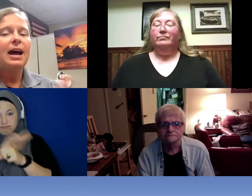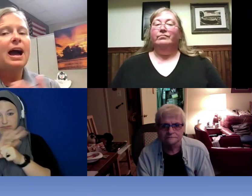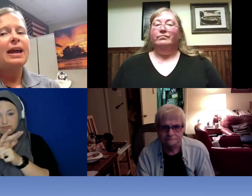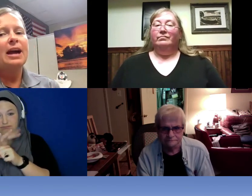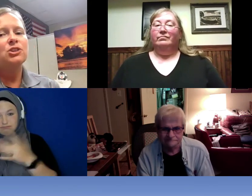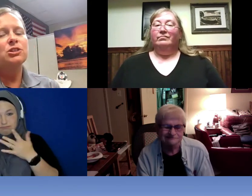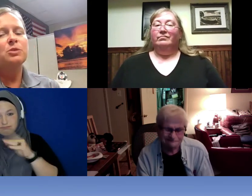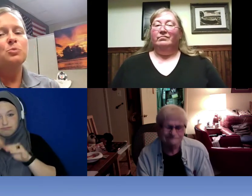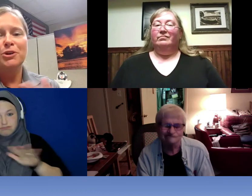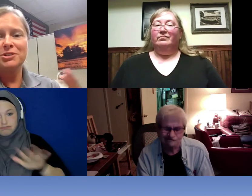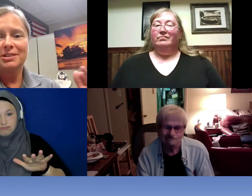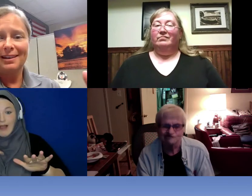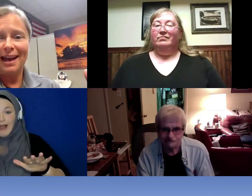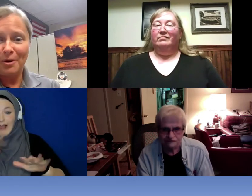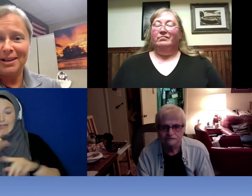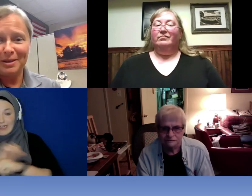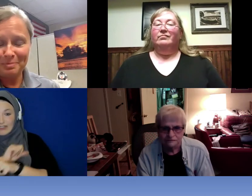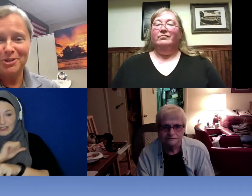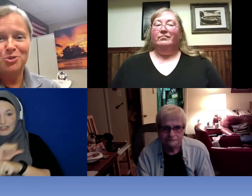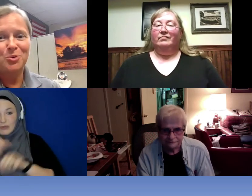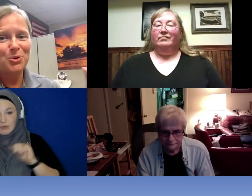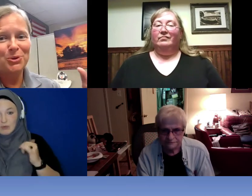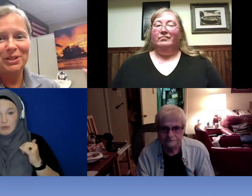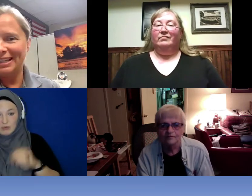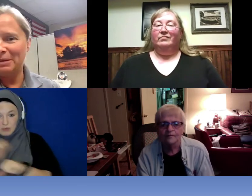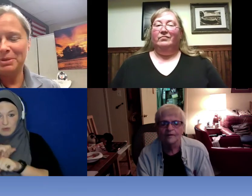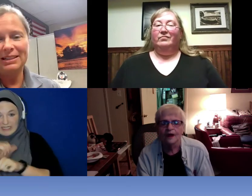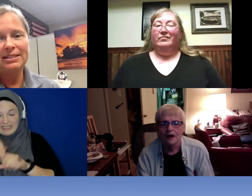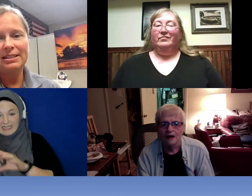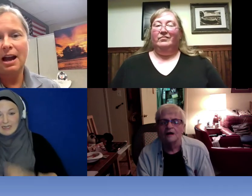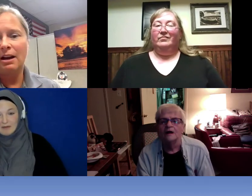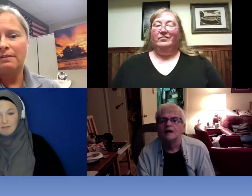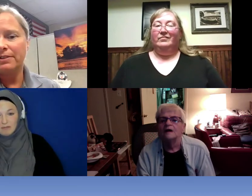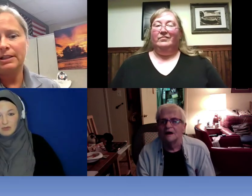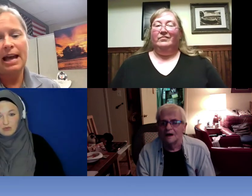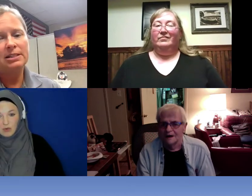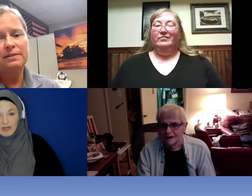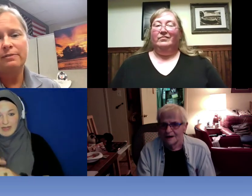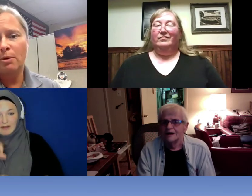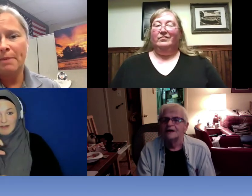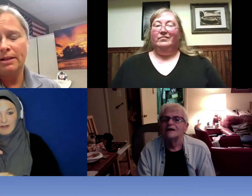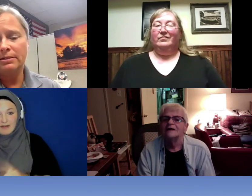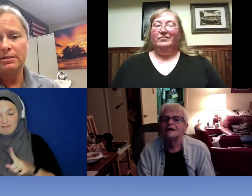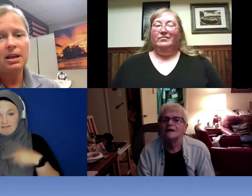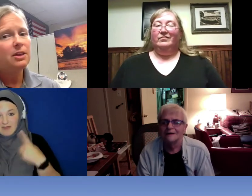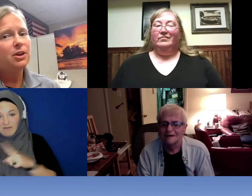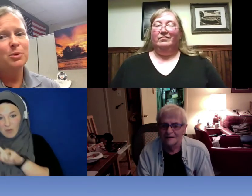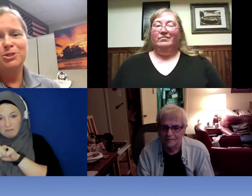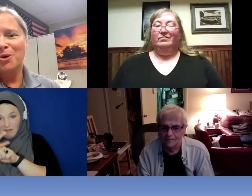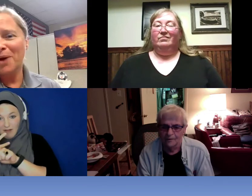I actually worked out in patrol in a police car for the last four months. There was no